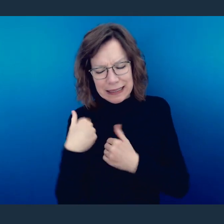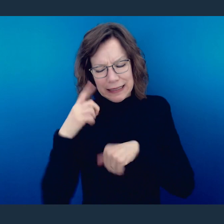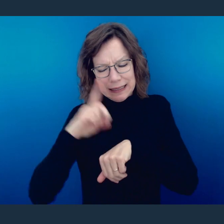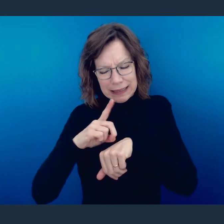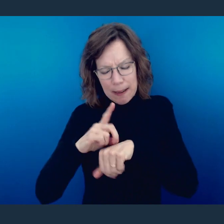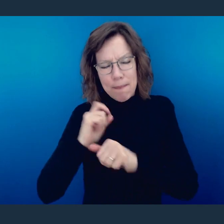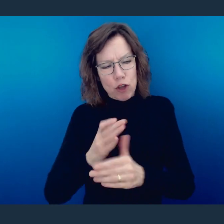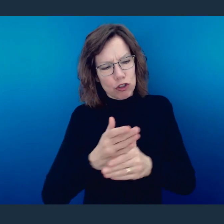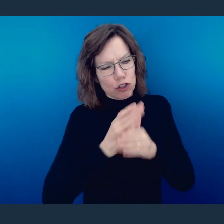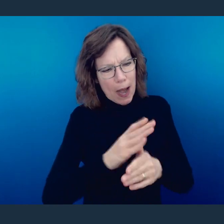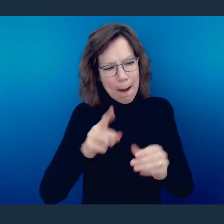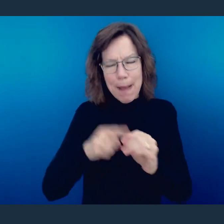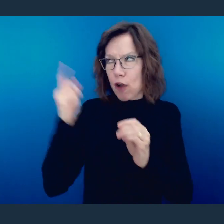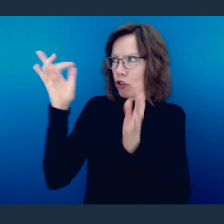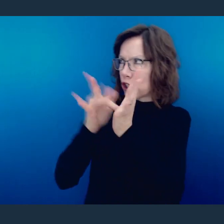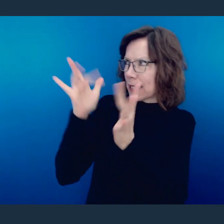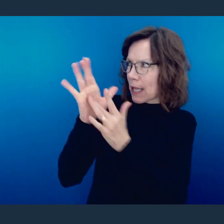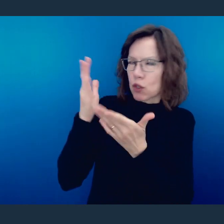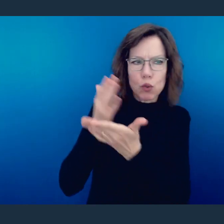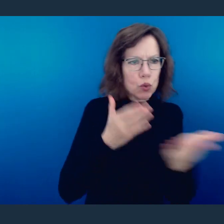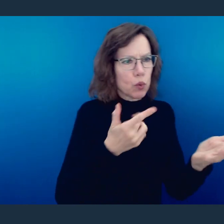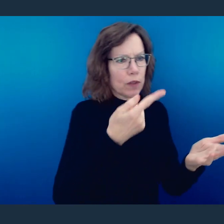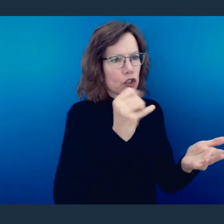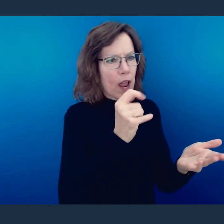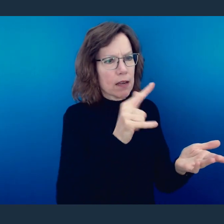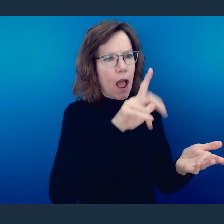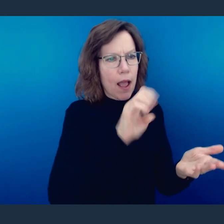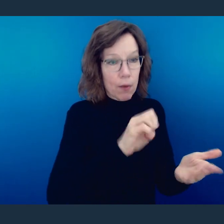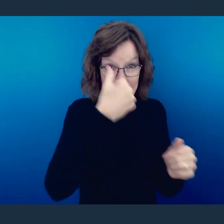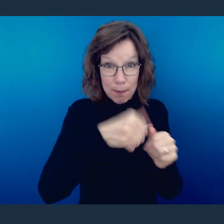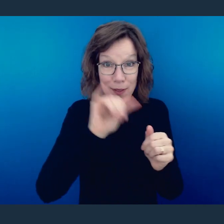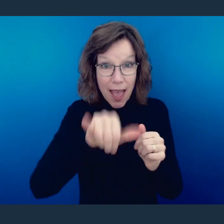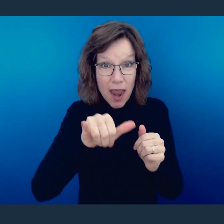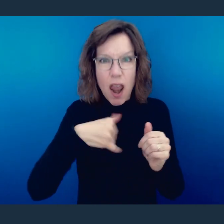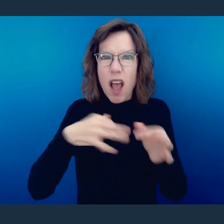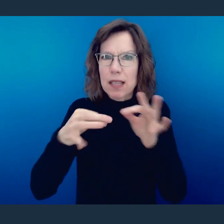the gospel to the gentiles. And I told you that we should feel an obligation to share